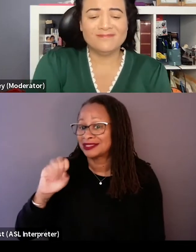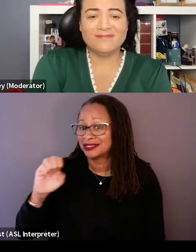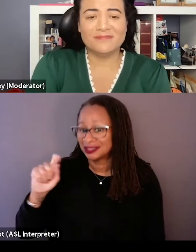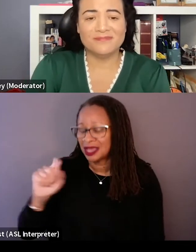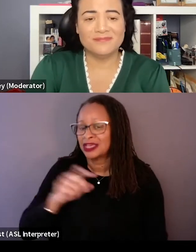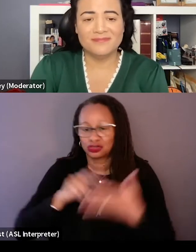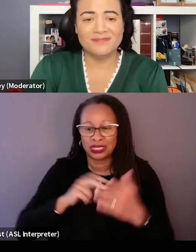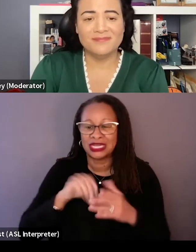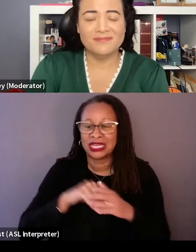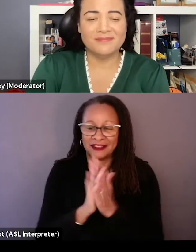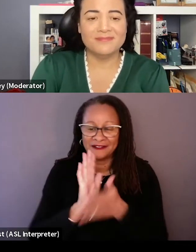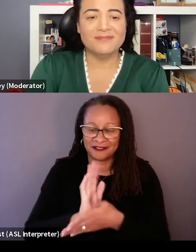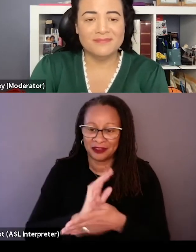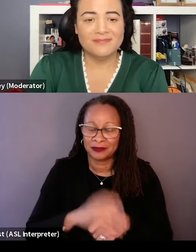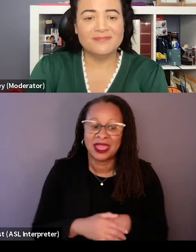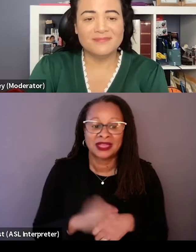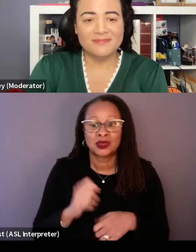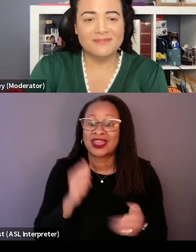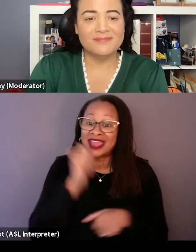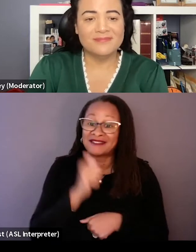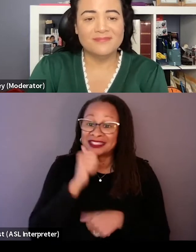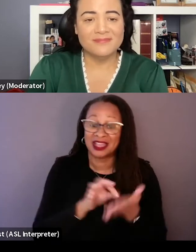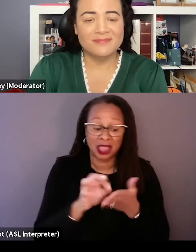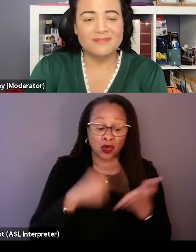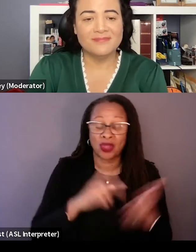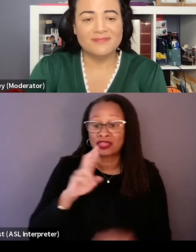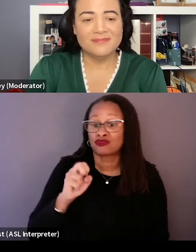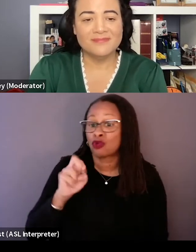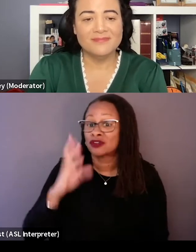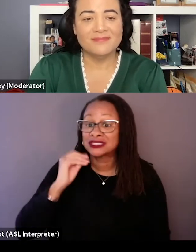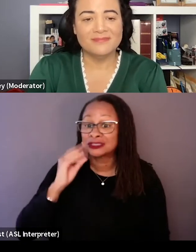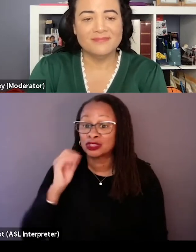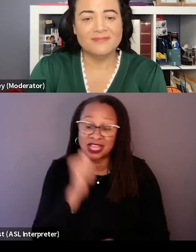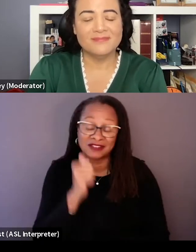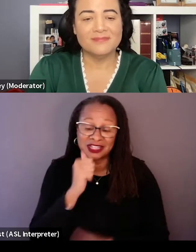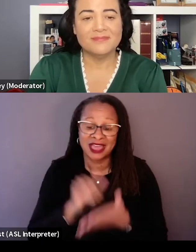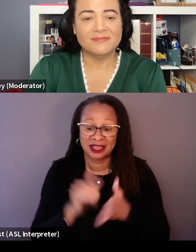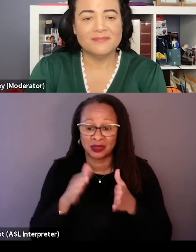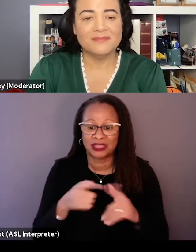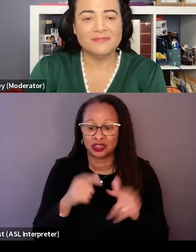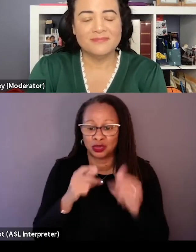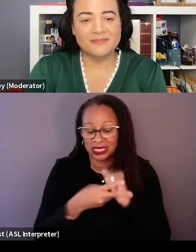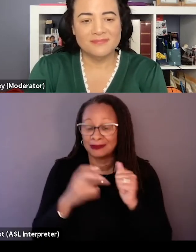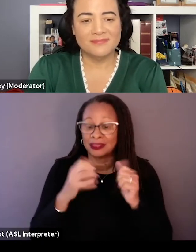of whatever both of the rovers were going through. And so, those were a way we thought to like keep the audience on the adventure